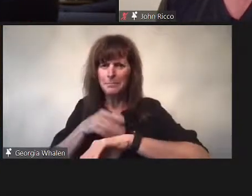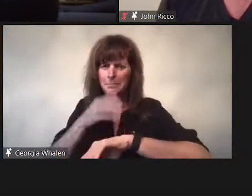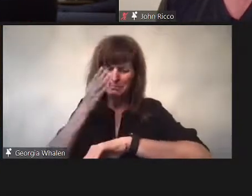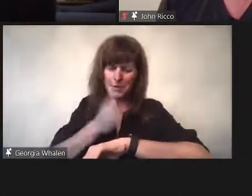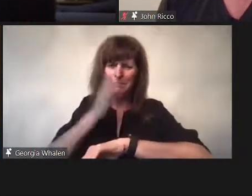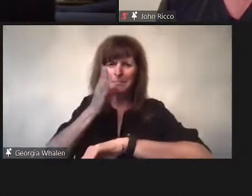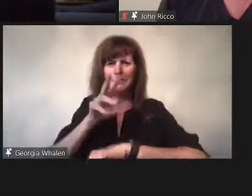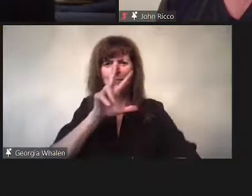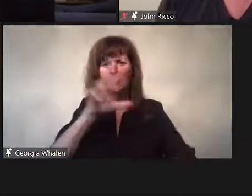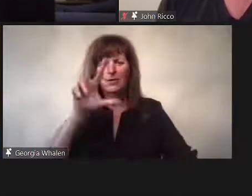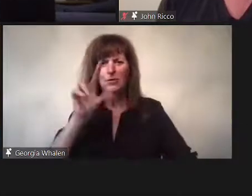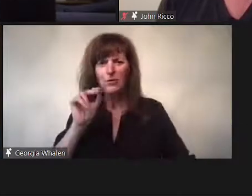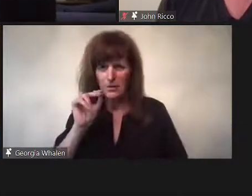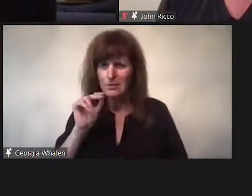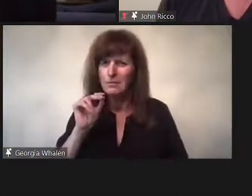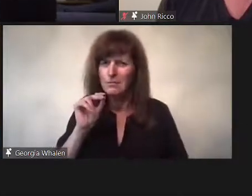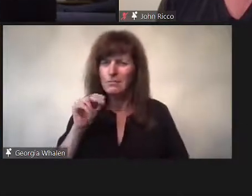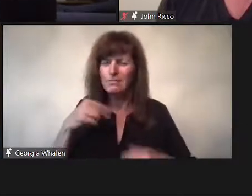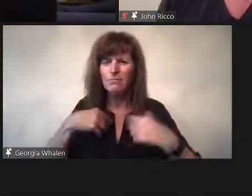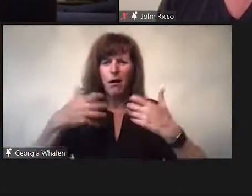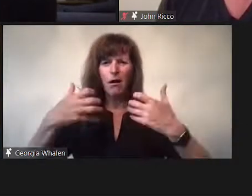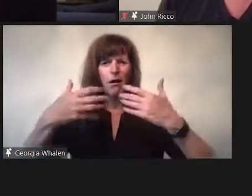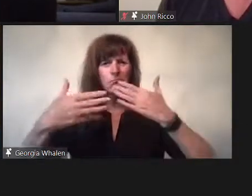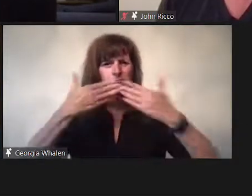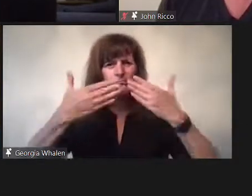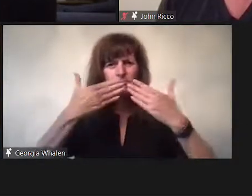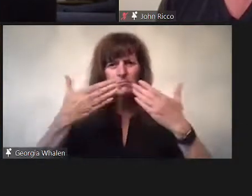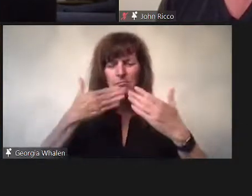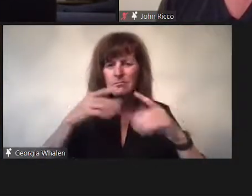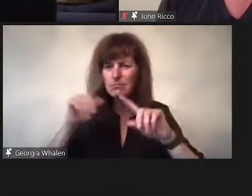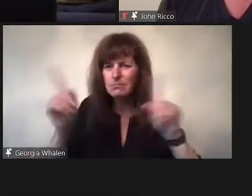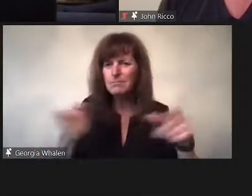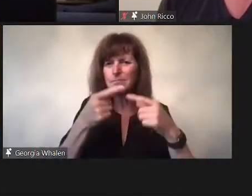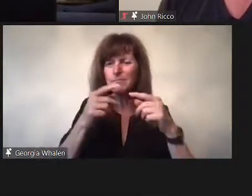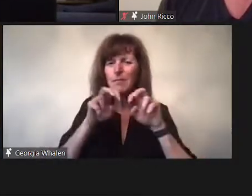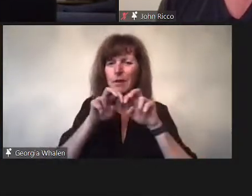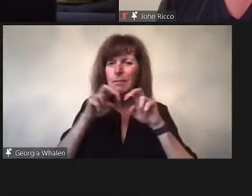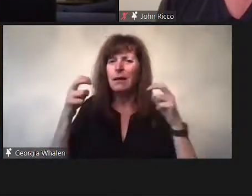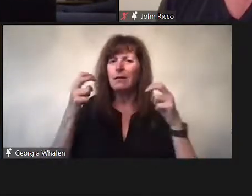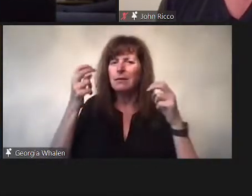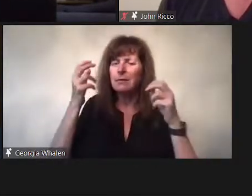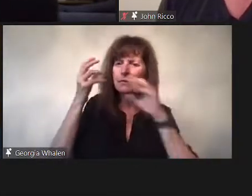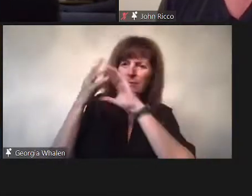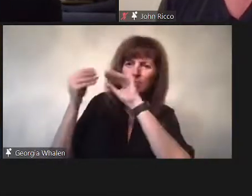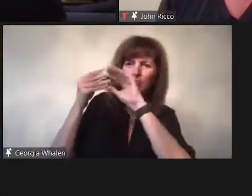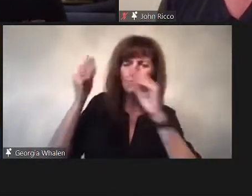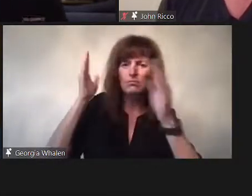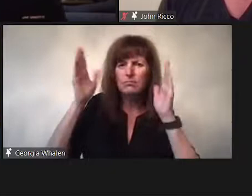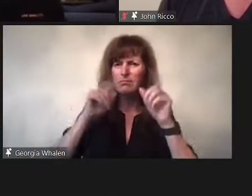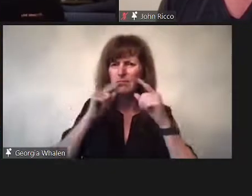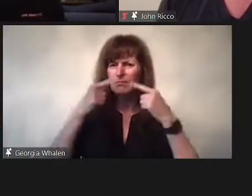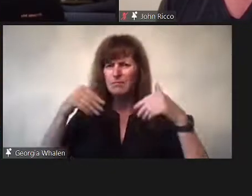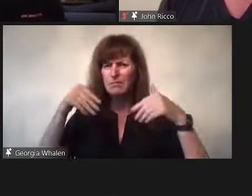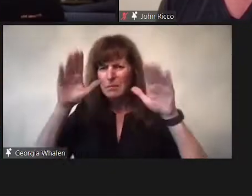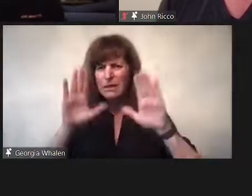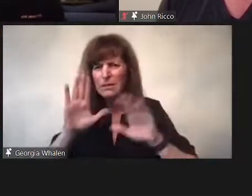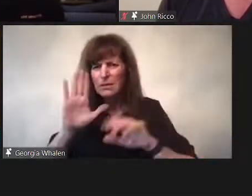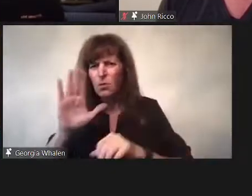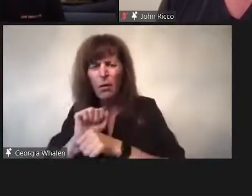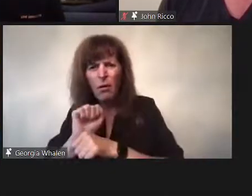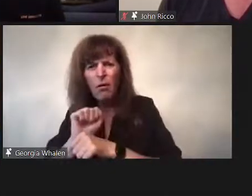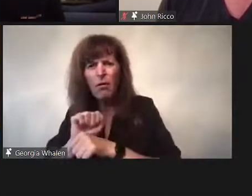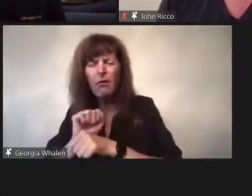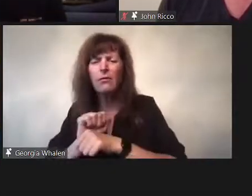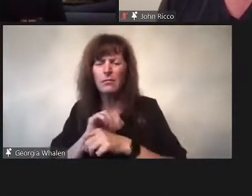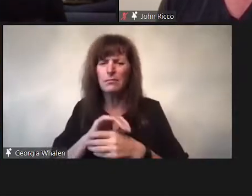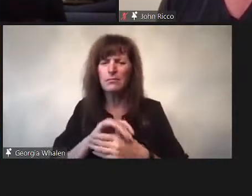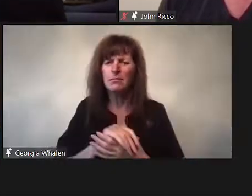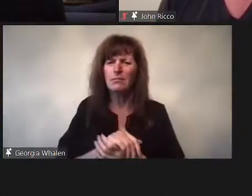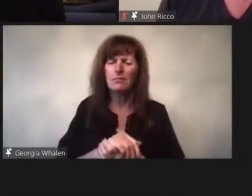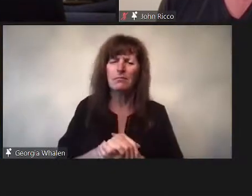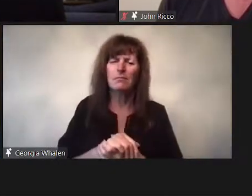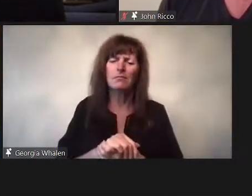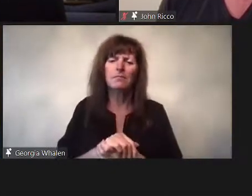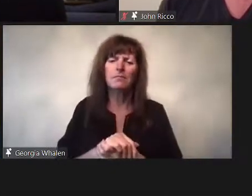Thanks a lot Joao.